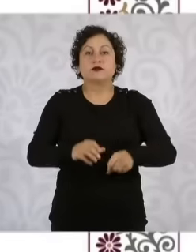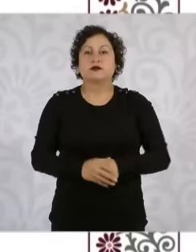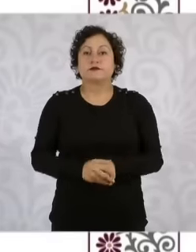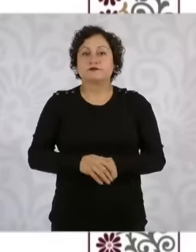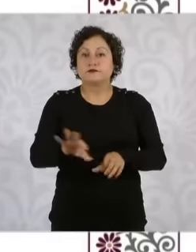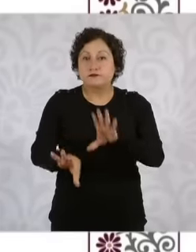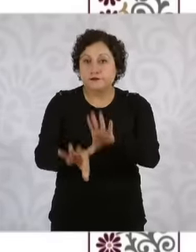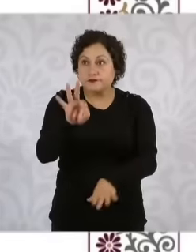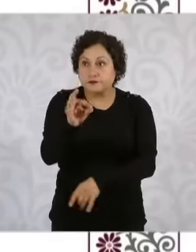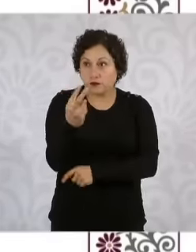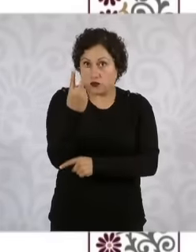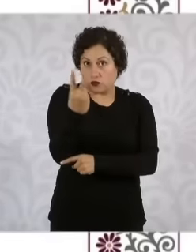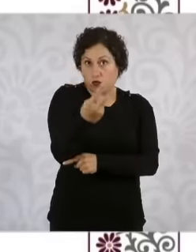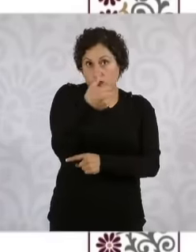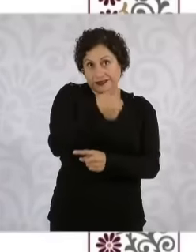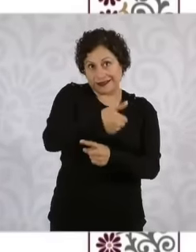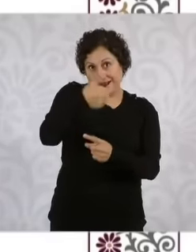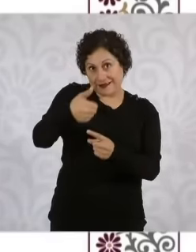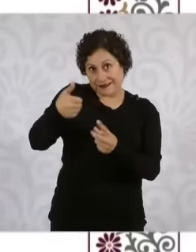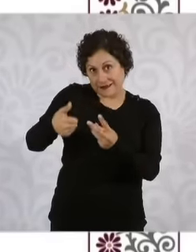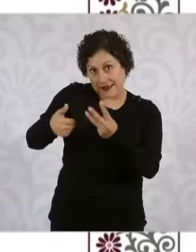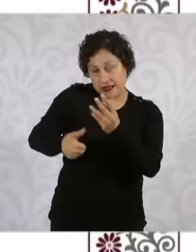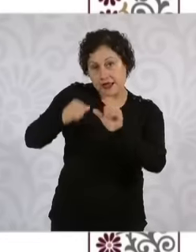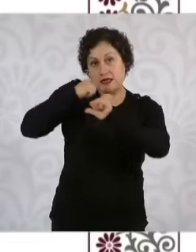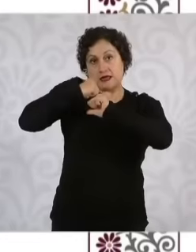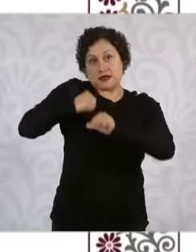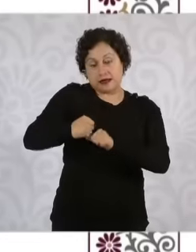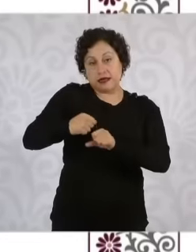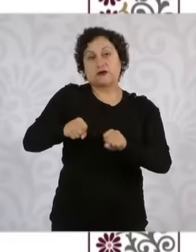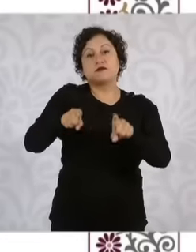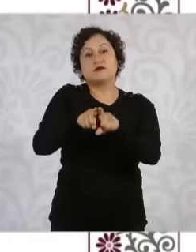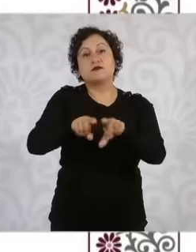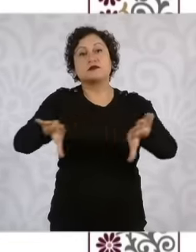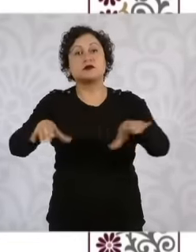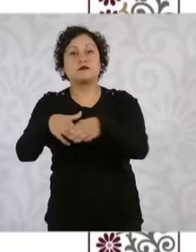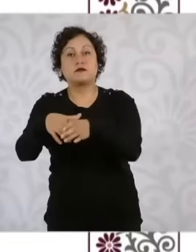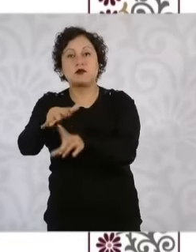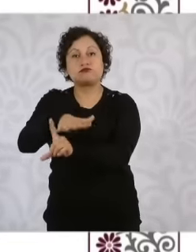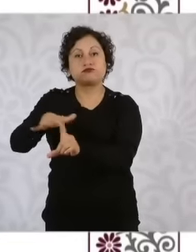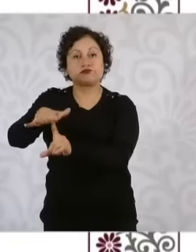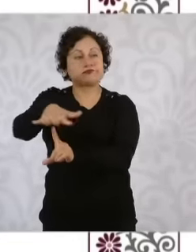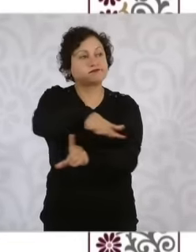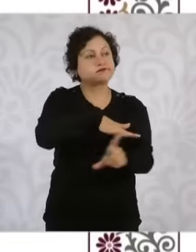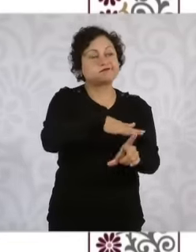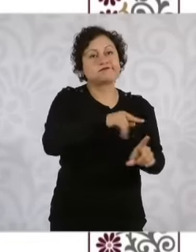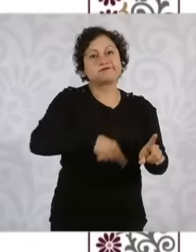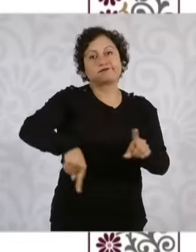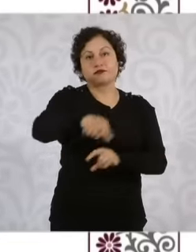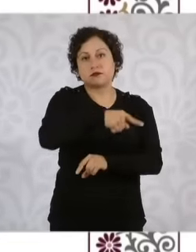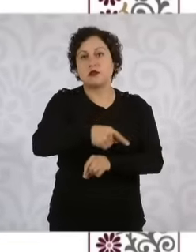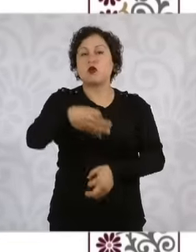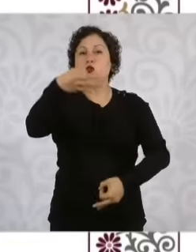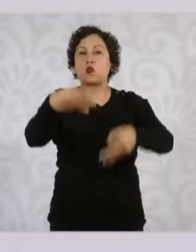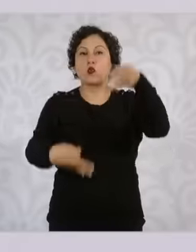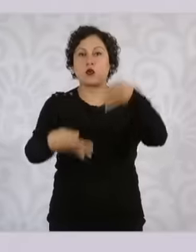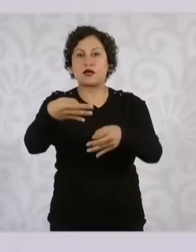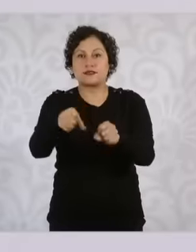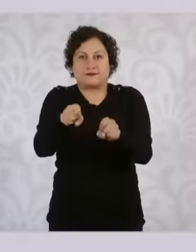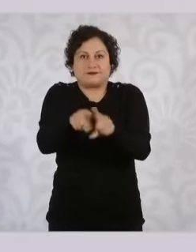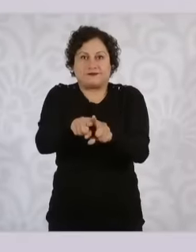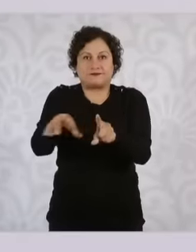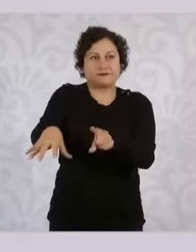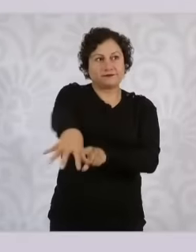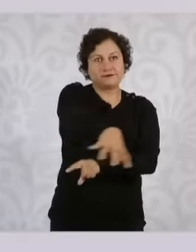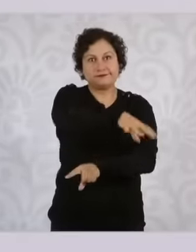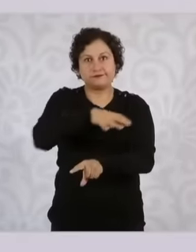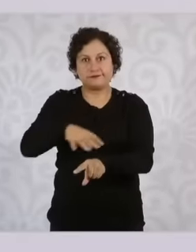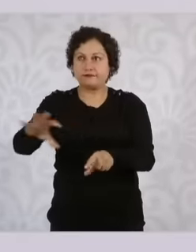each position for collegiate circuit magistrates and district judges concluded This will issue